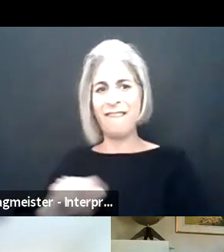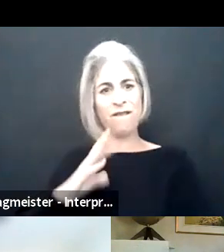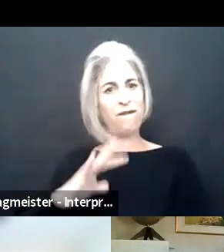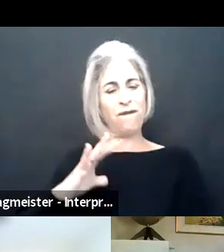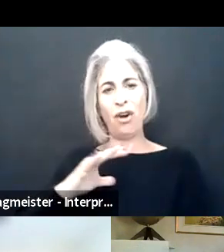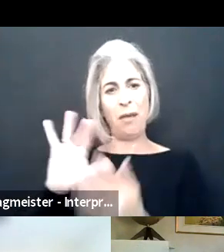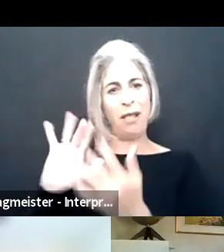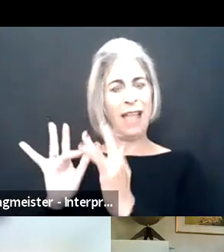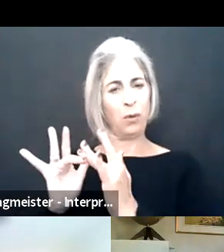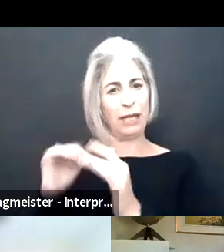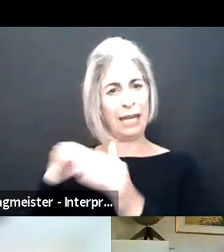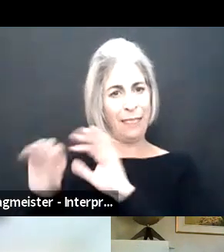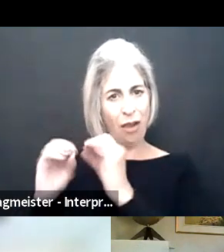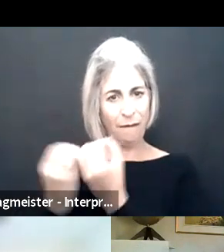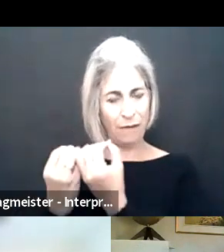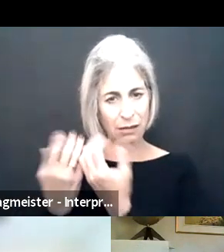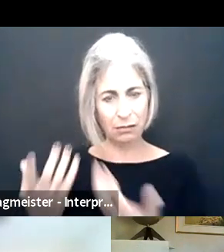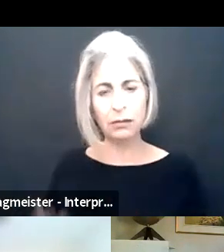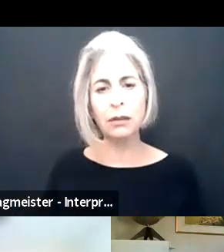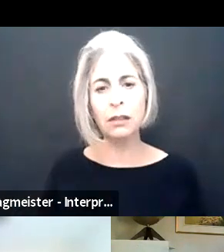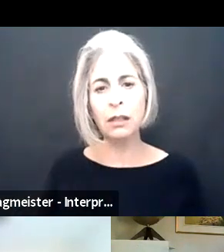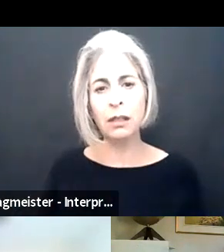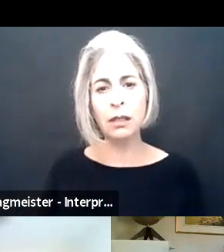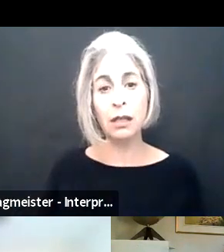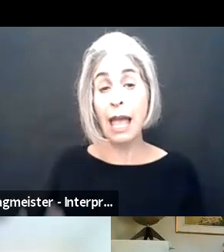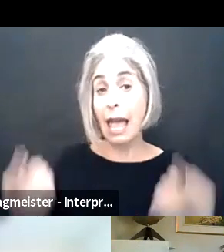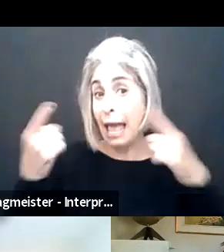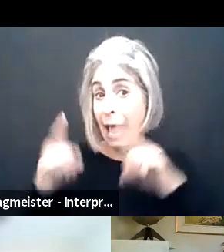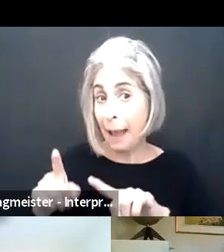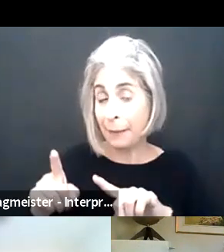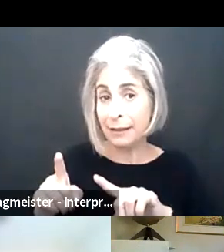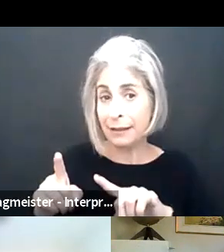We also have people with disabilities working and had an informal network of